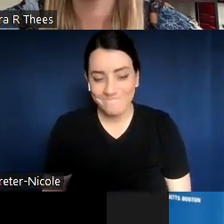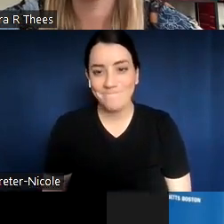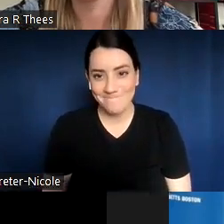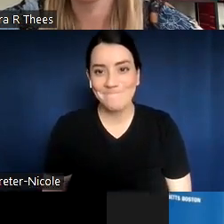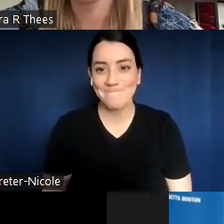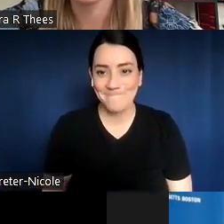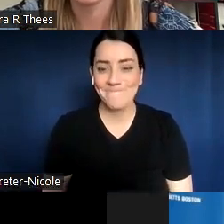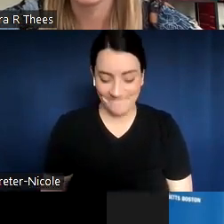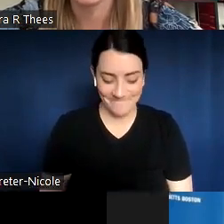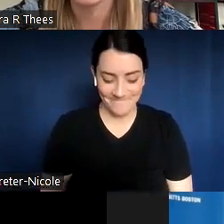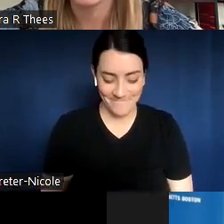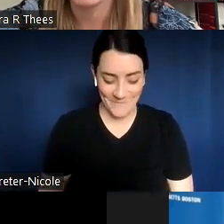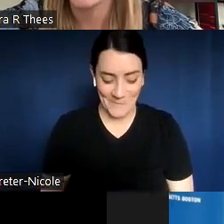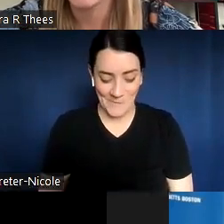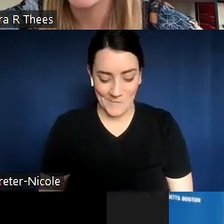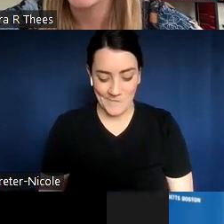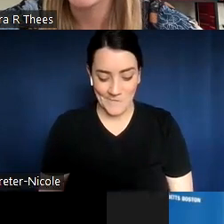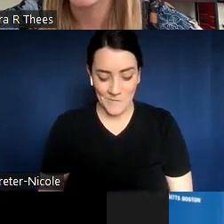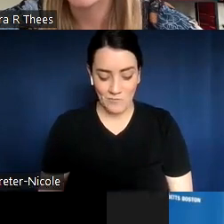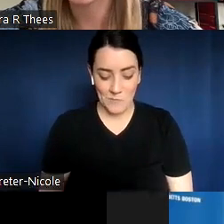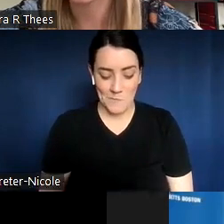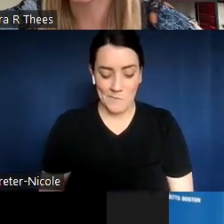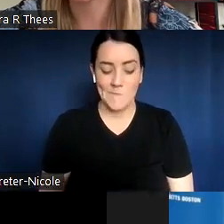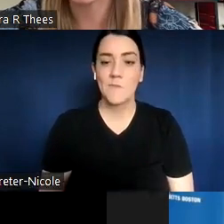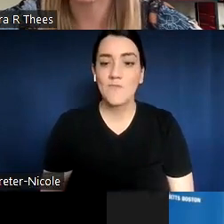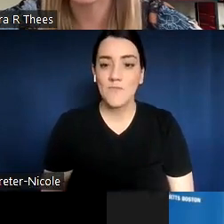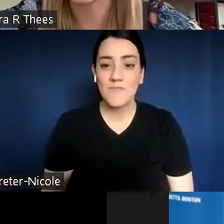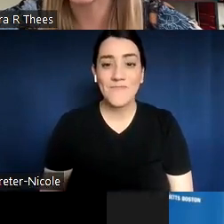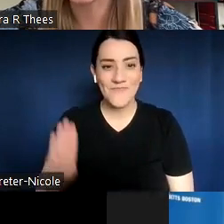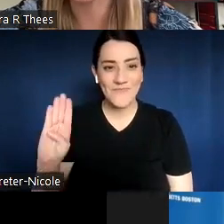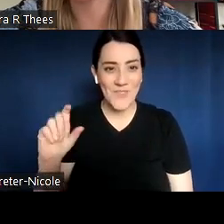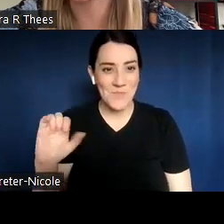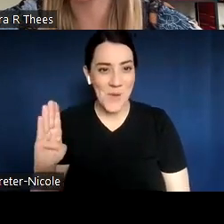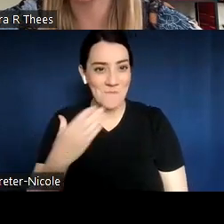This is Barb. Thank you. That one also wonderful.